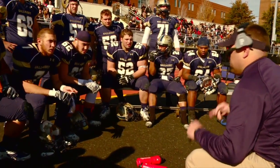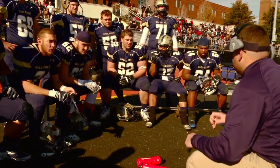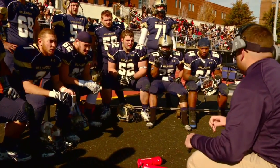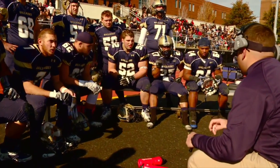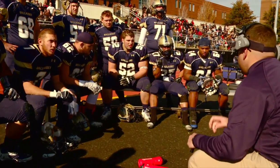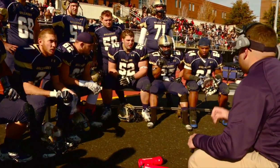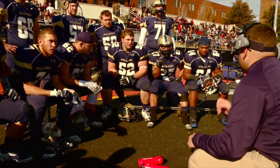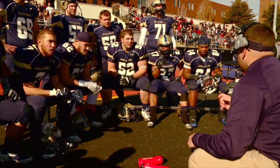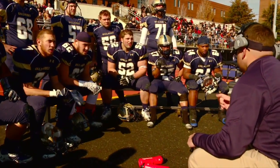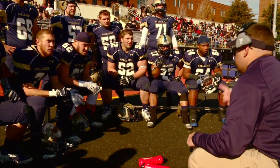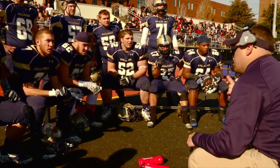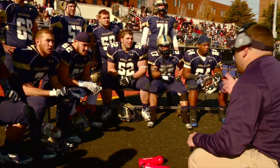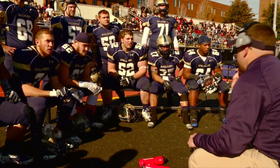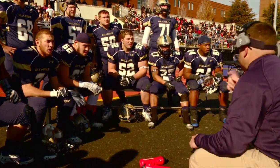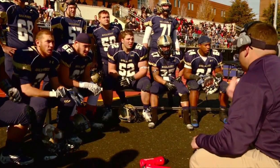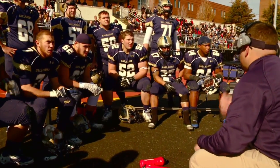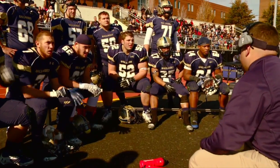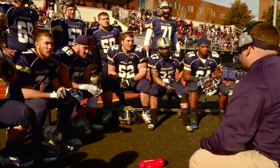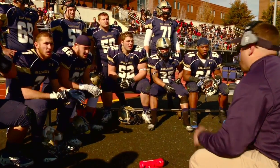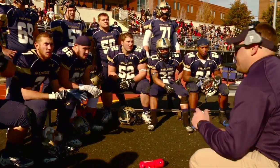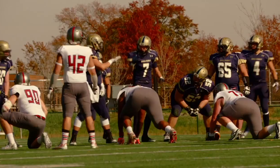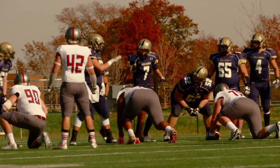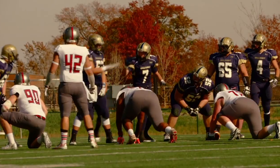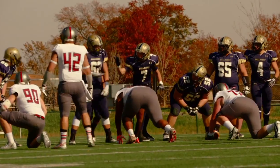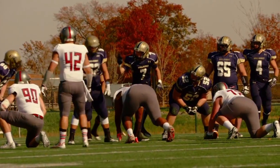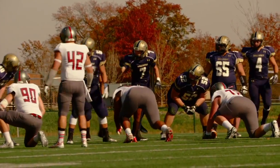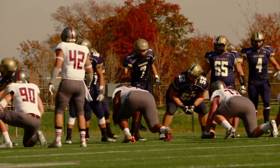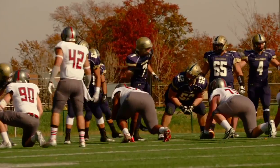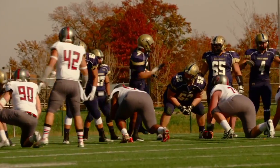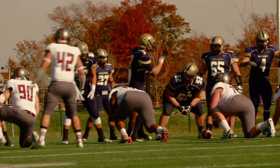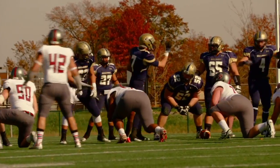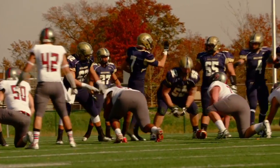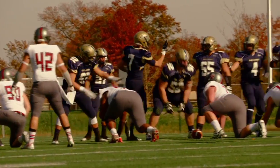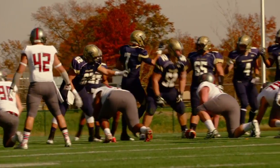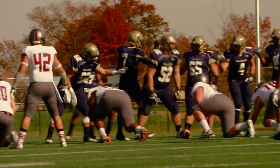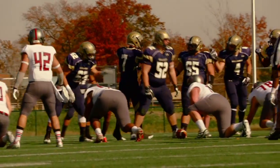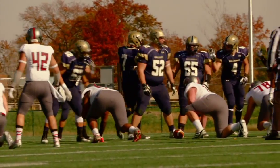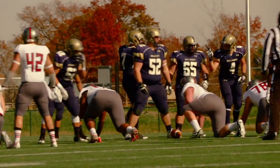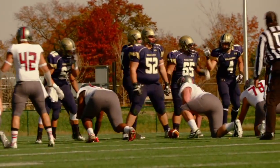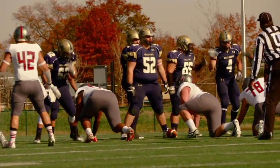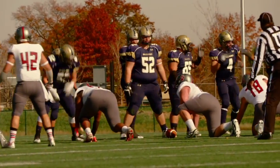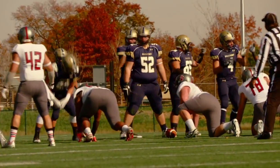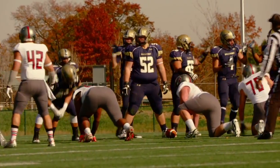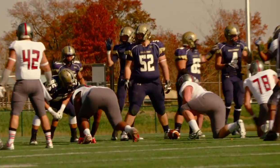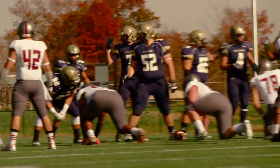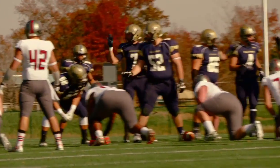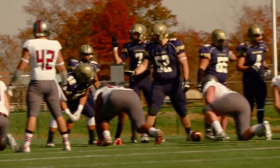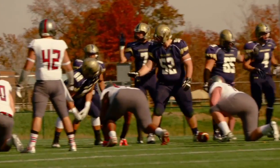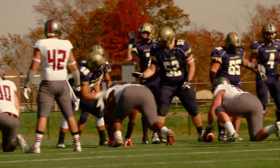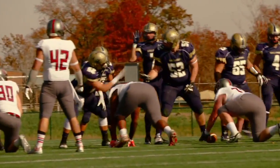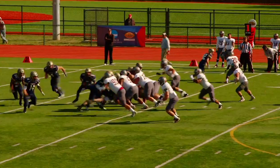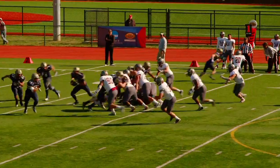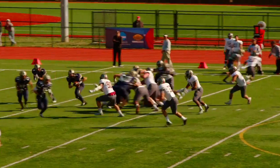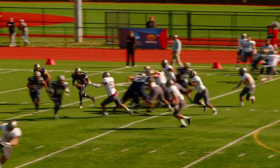The Bison execute their game plan with a chain reaction of silent efficiency that even the pros would envy.